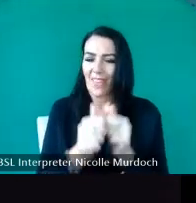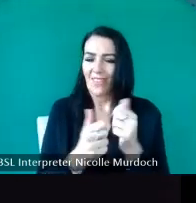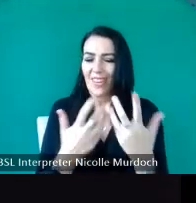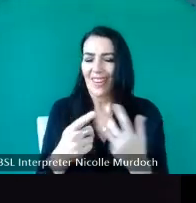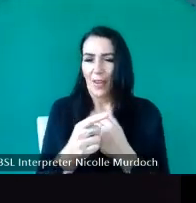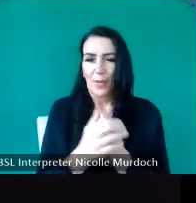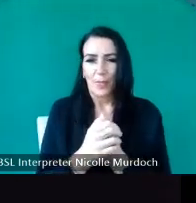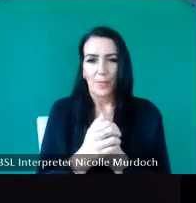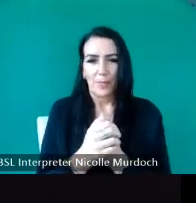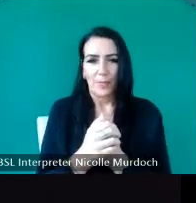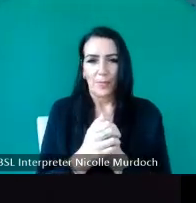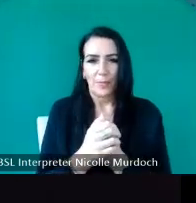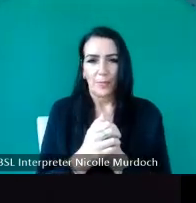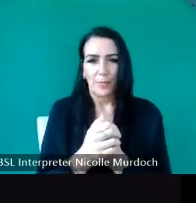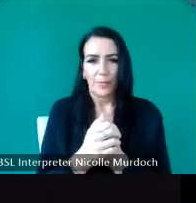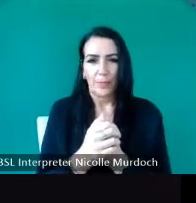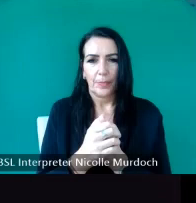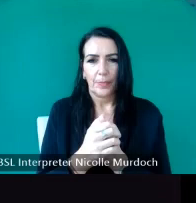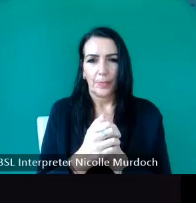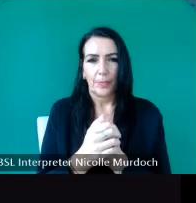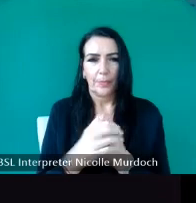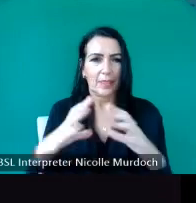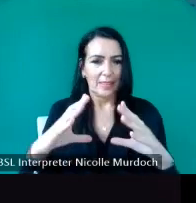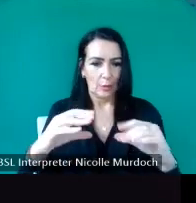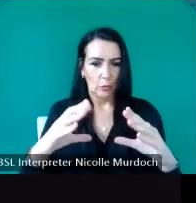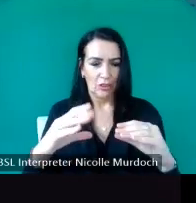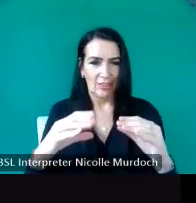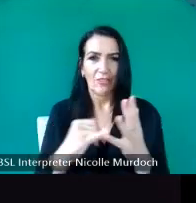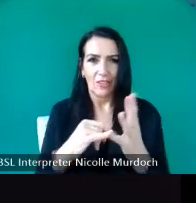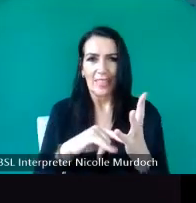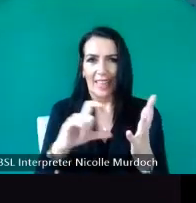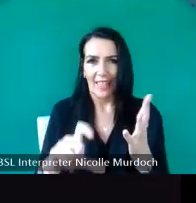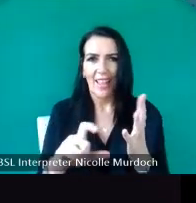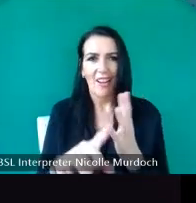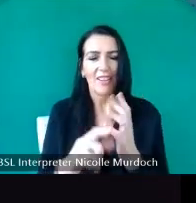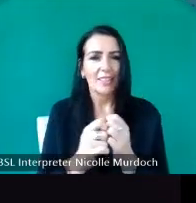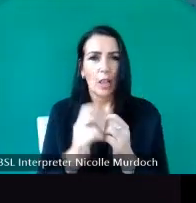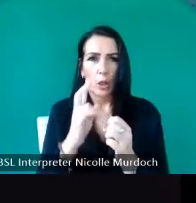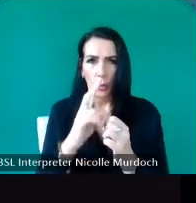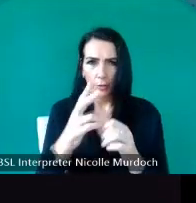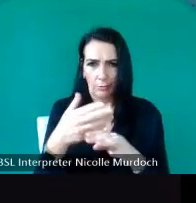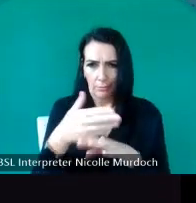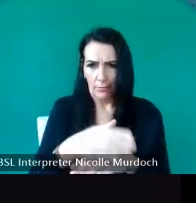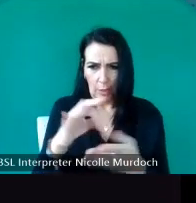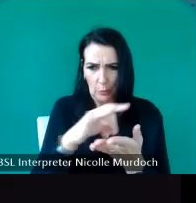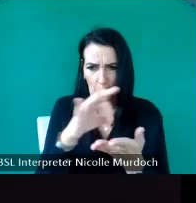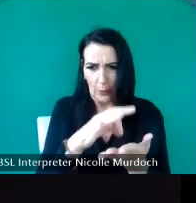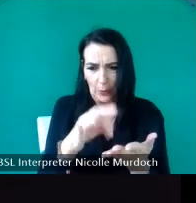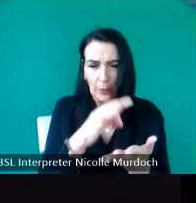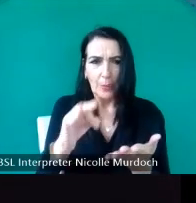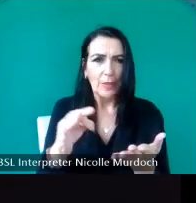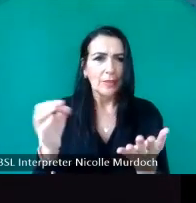seat cushions from this and Clair but look at the work that's gone into those uh windows again